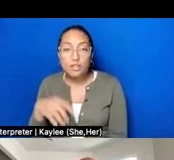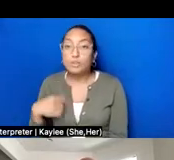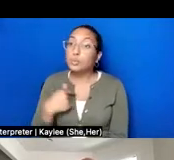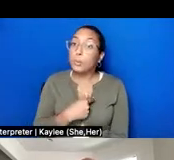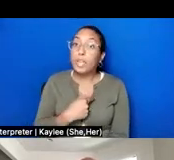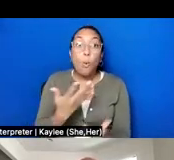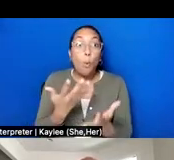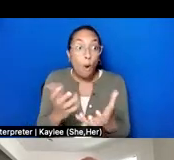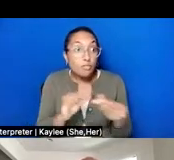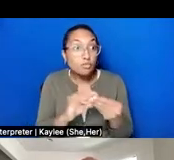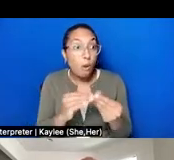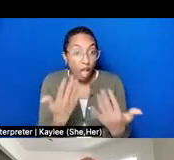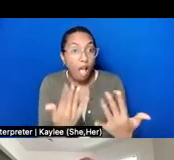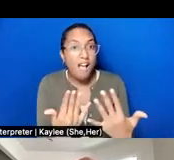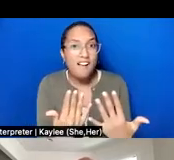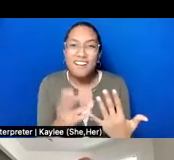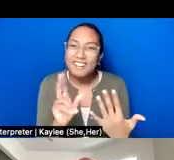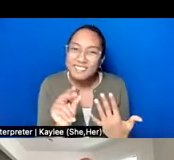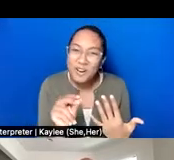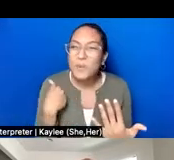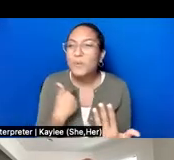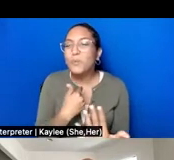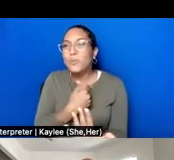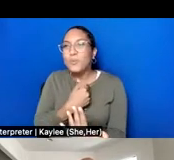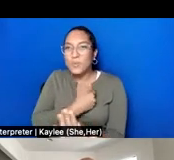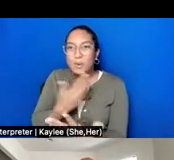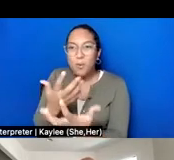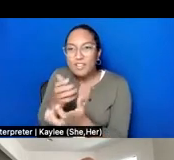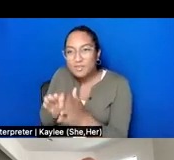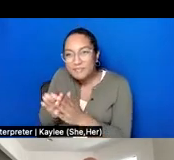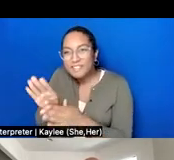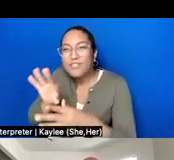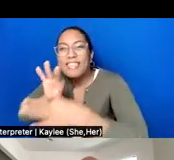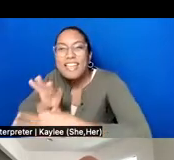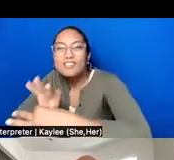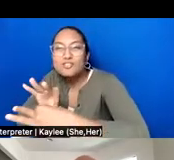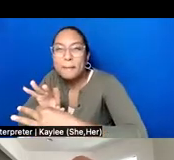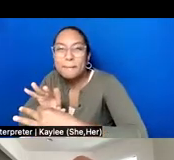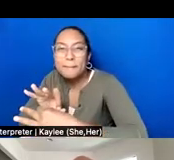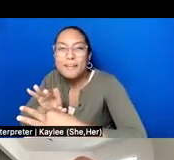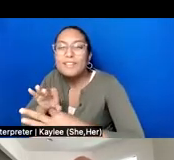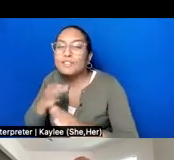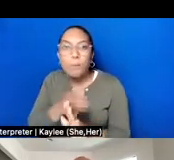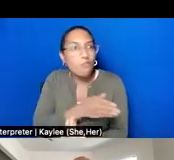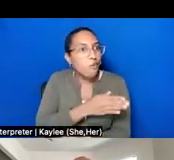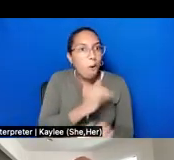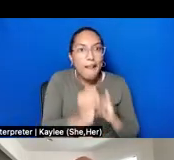And so this means that oral history, before we even start interviewing people, before we even